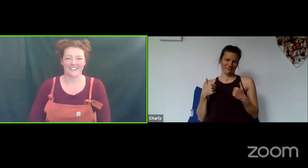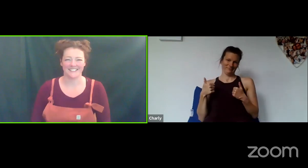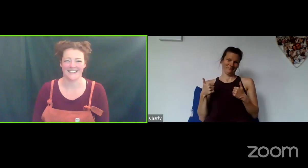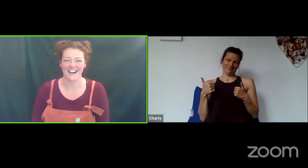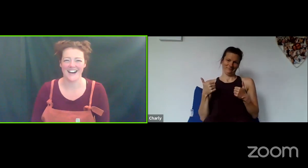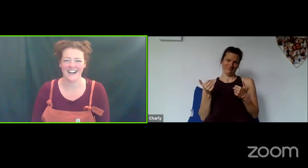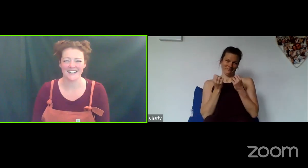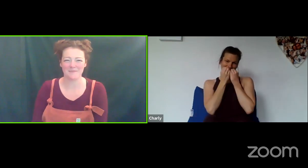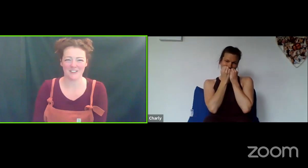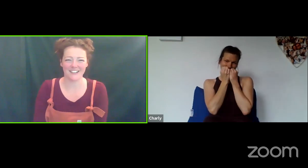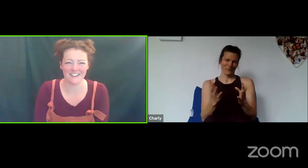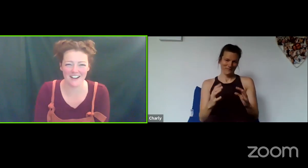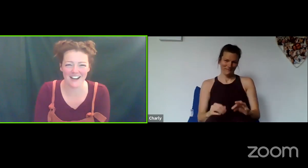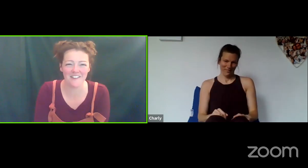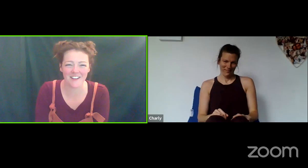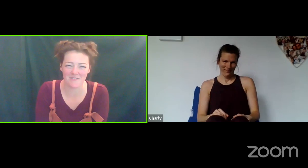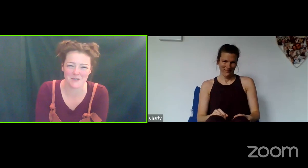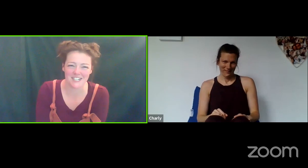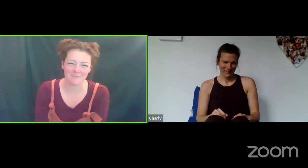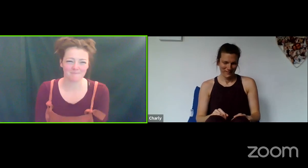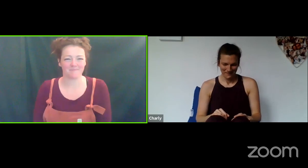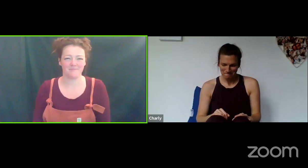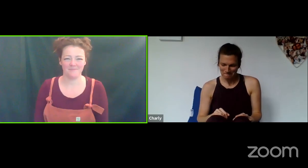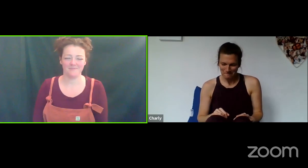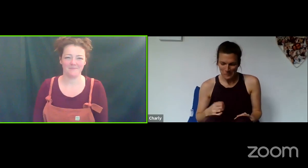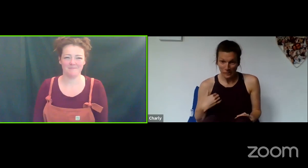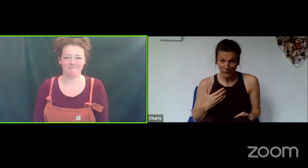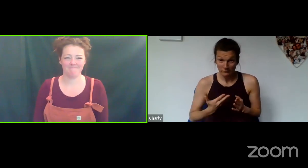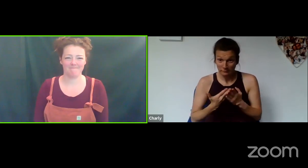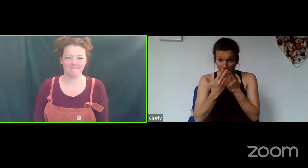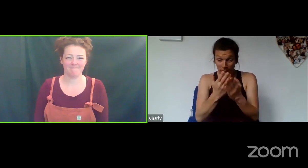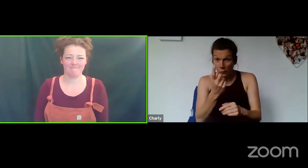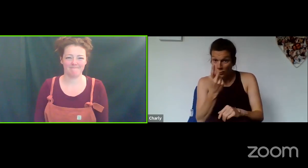Nice, brilliant, lovely everybody!